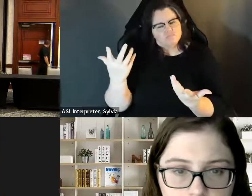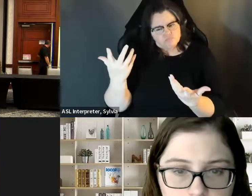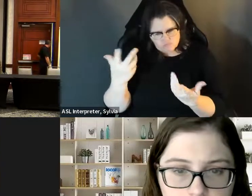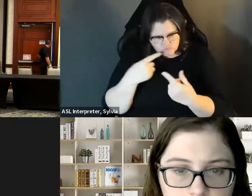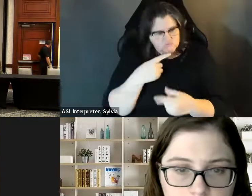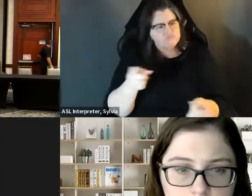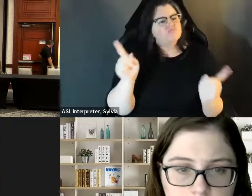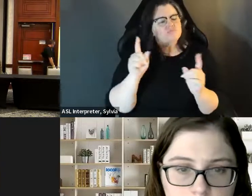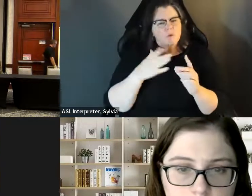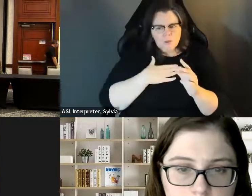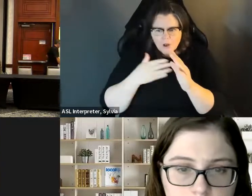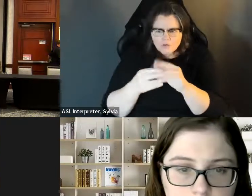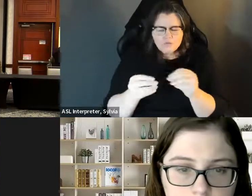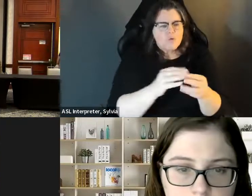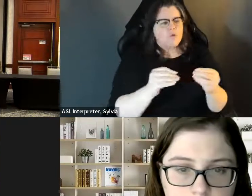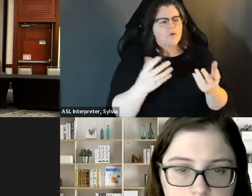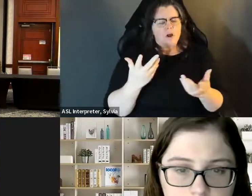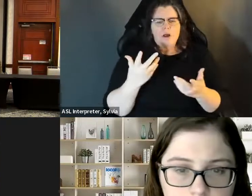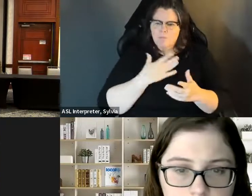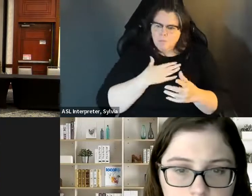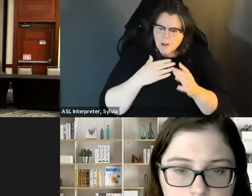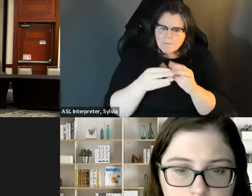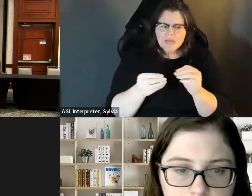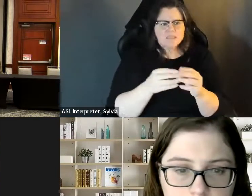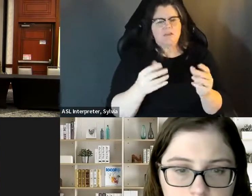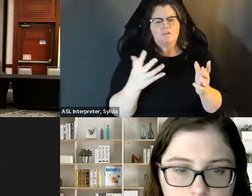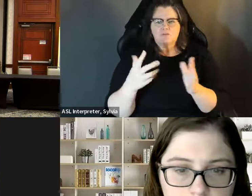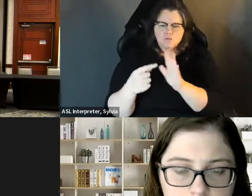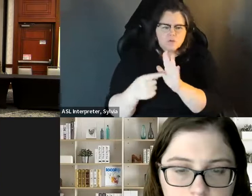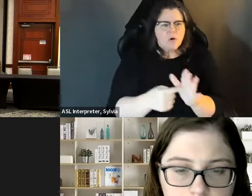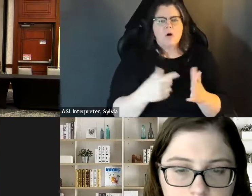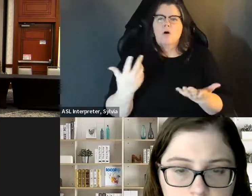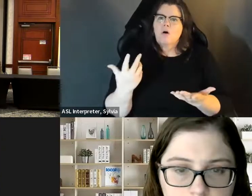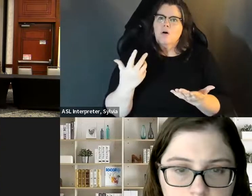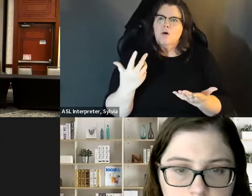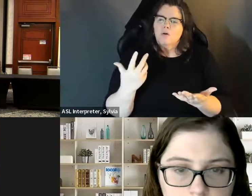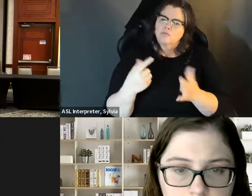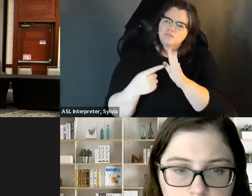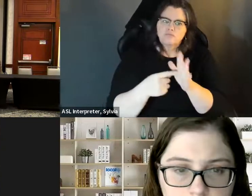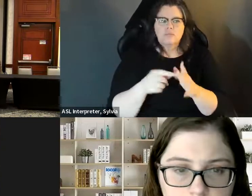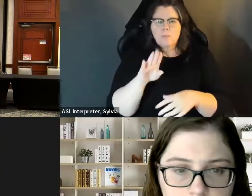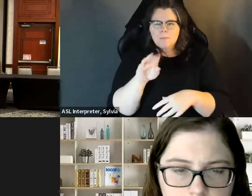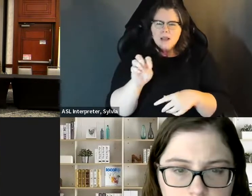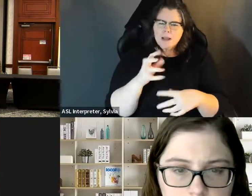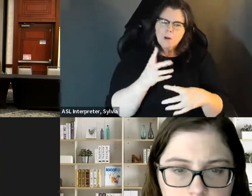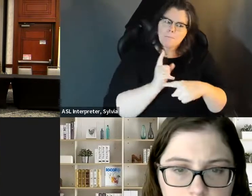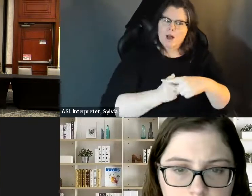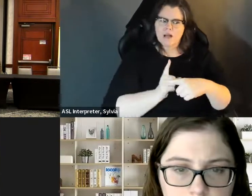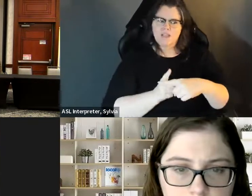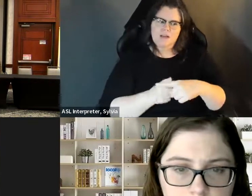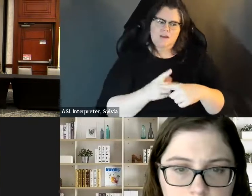we have overcome a lot to get to the situation we are and I think as was mentioned, sharing that message, just